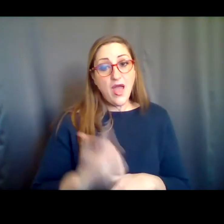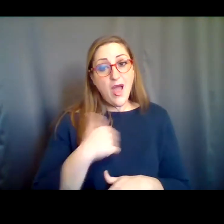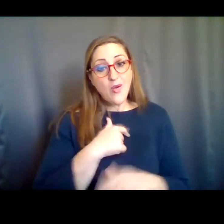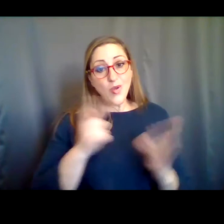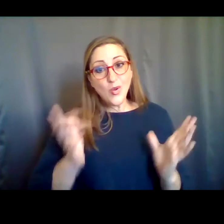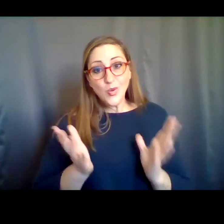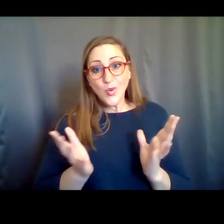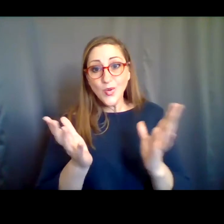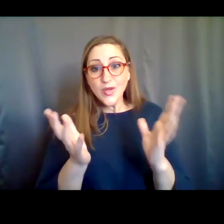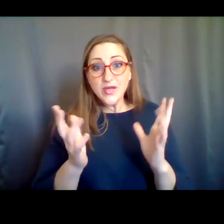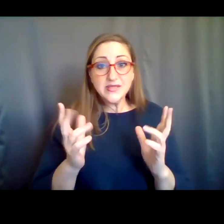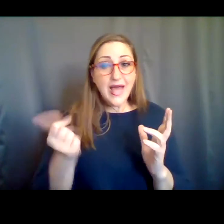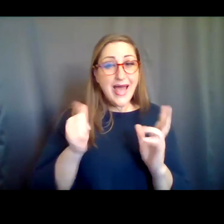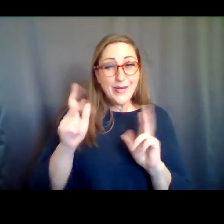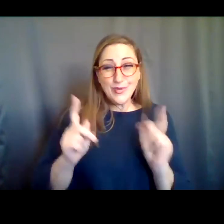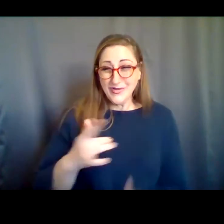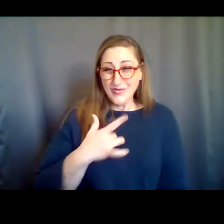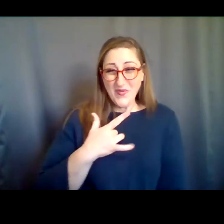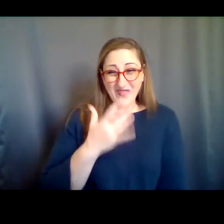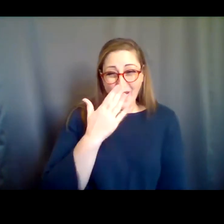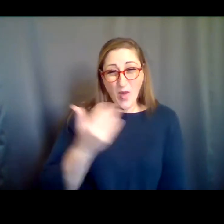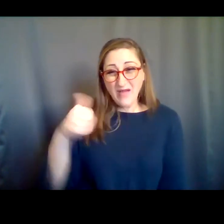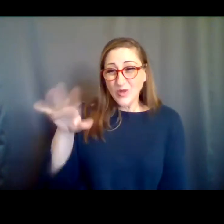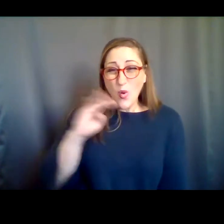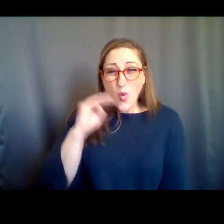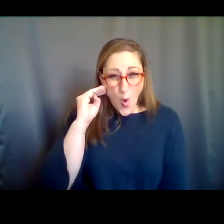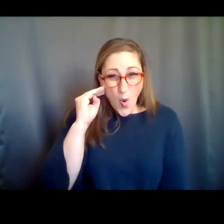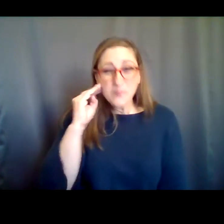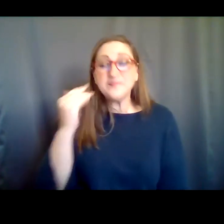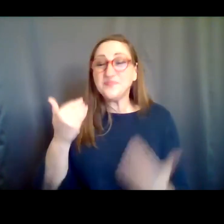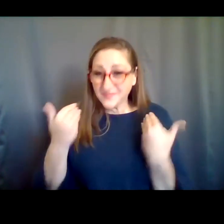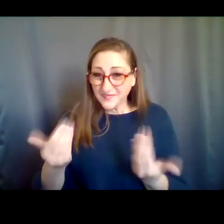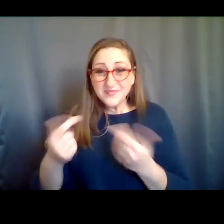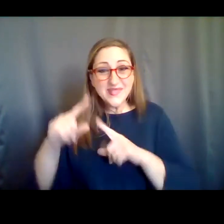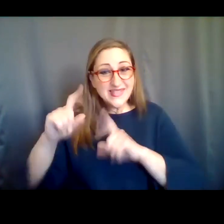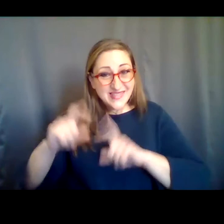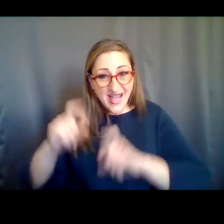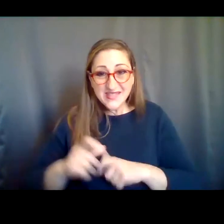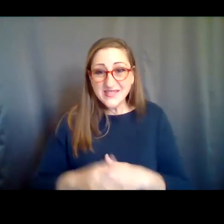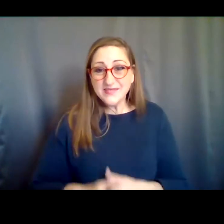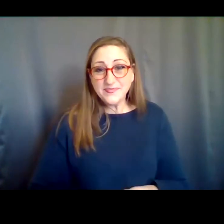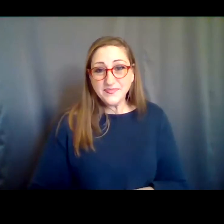encourage anyone who is not feeling well at the center to go home and to get tested.